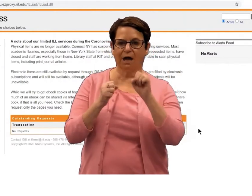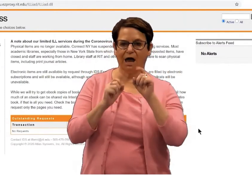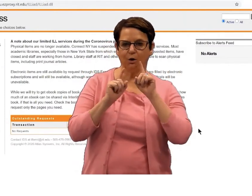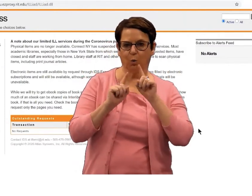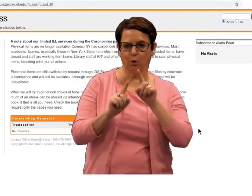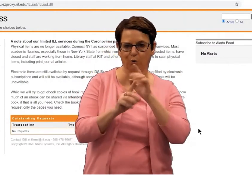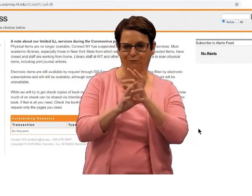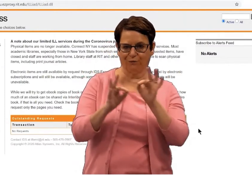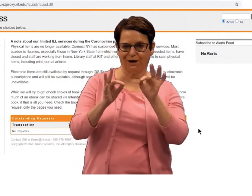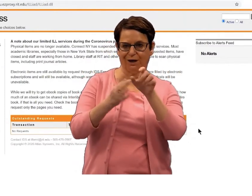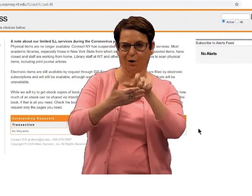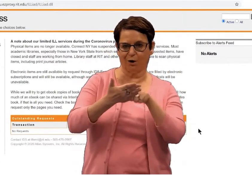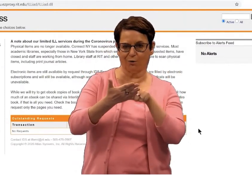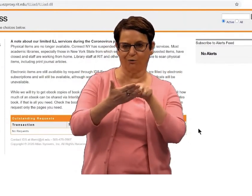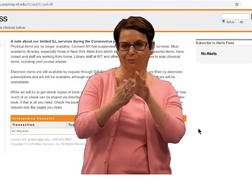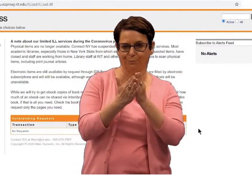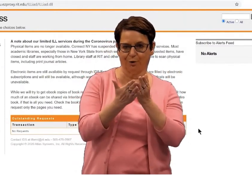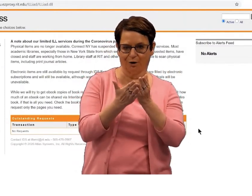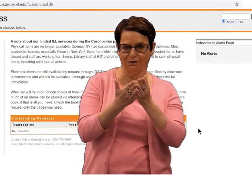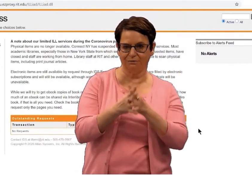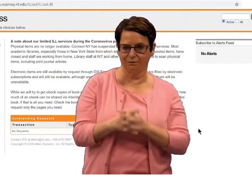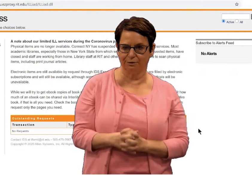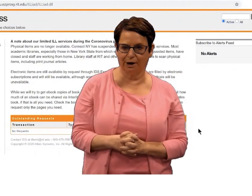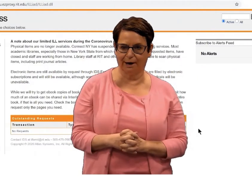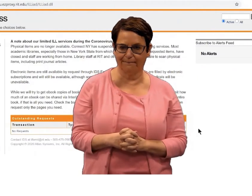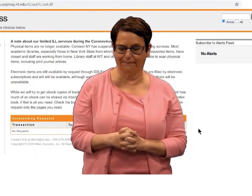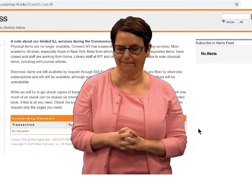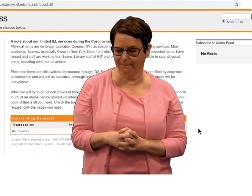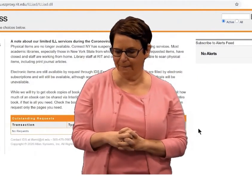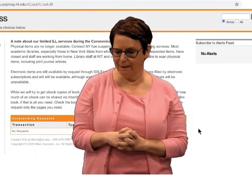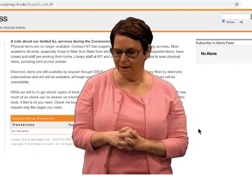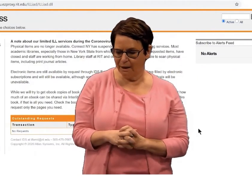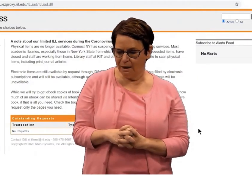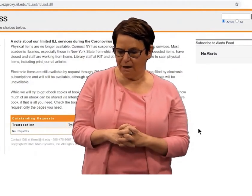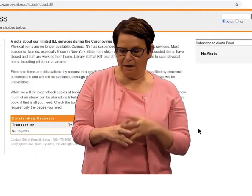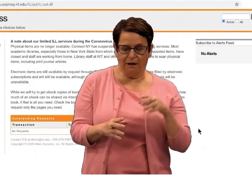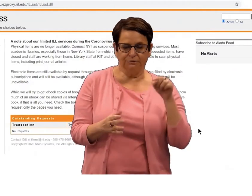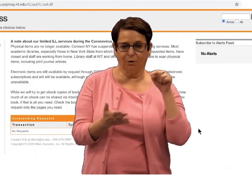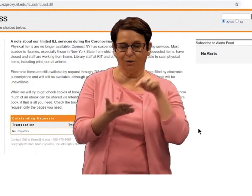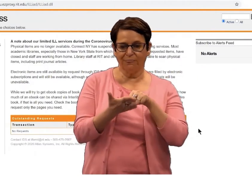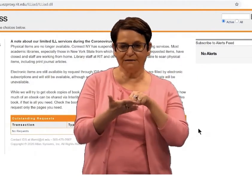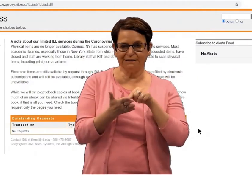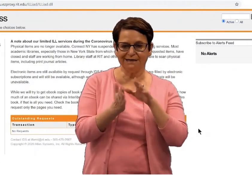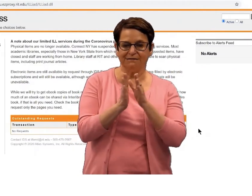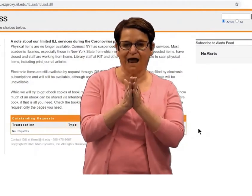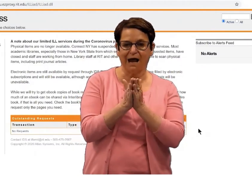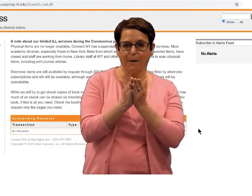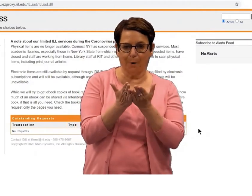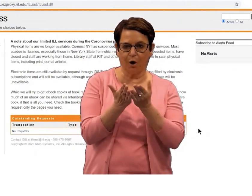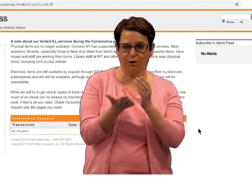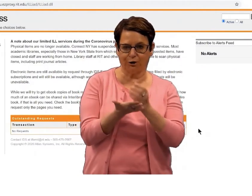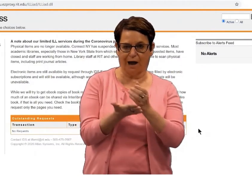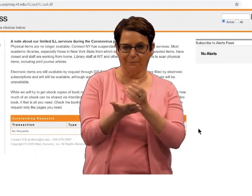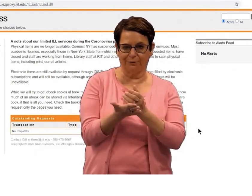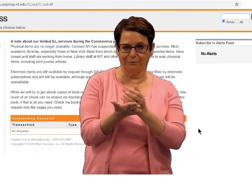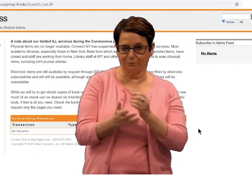You won't have to do it after that. Then from there on, you can order free articles and books.